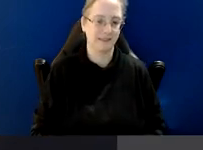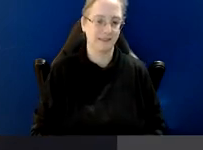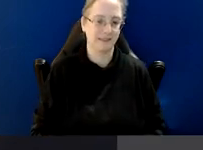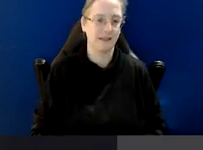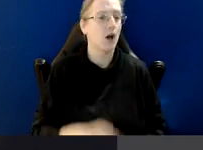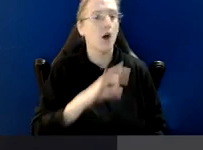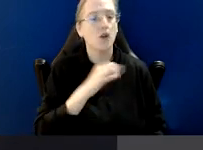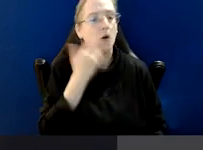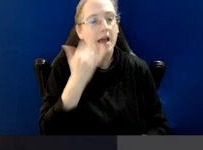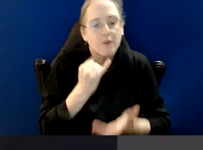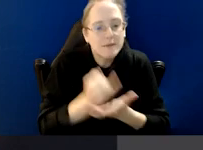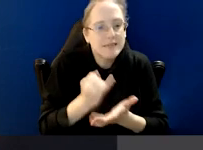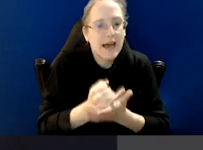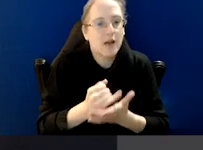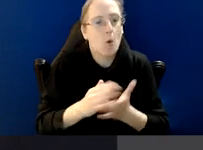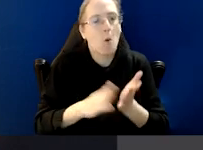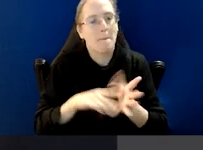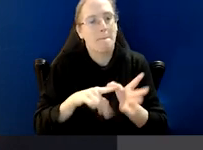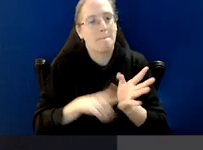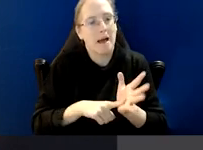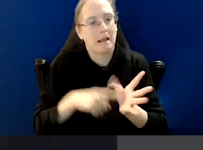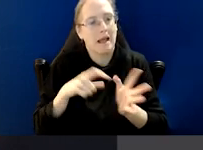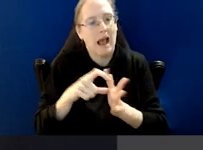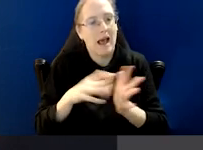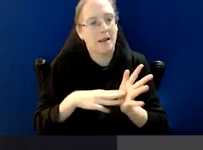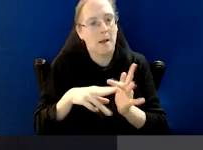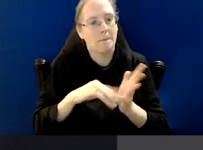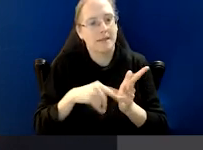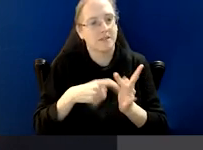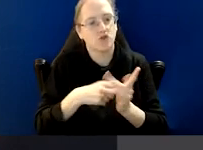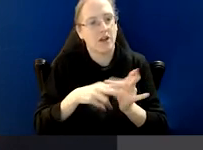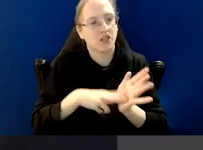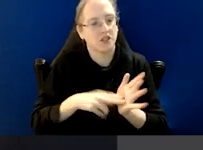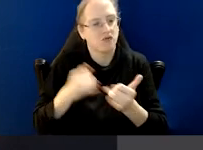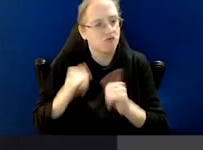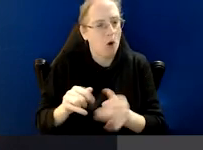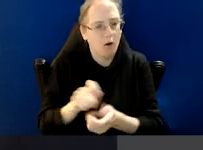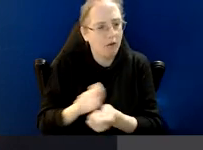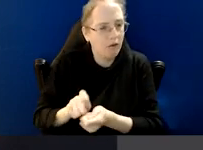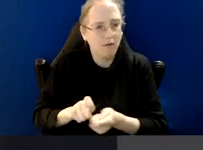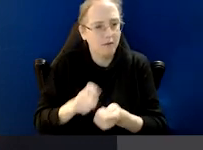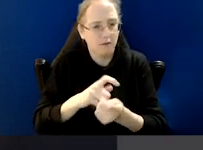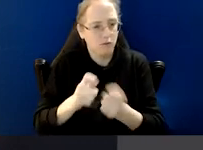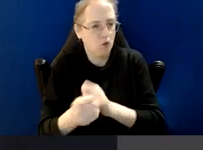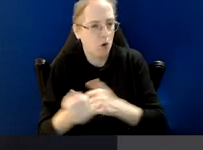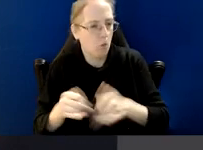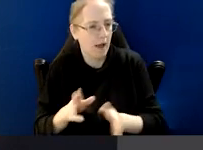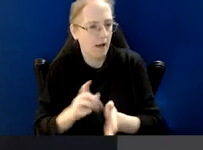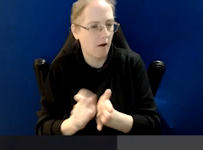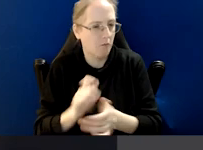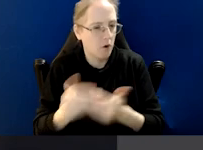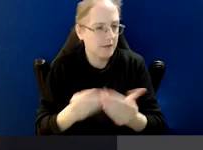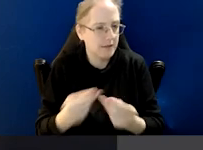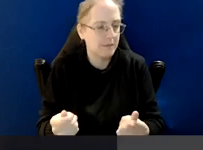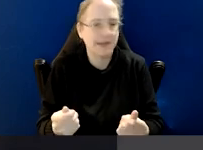Not every mistake or act of maladministration is corrupt. Generally, there needs to be an element